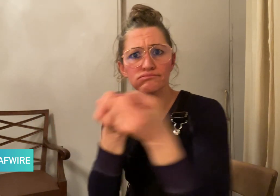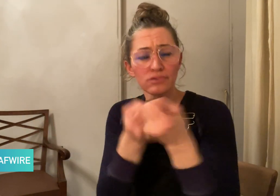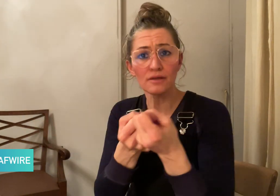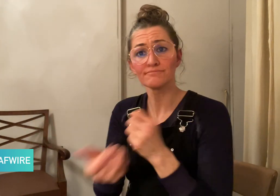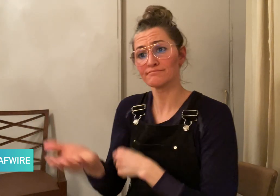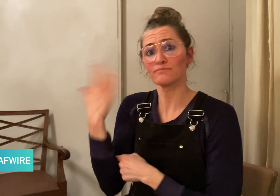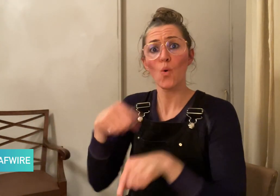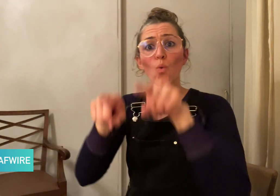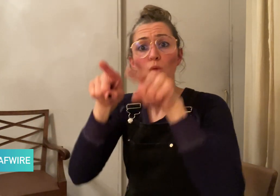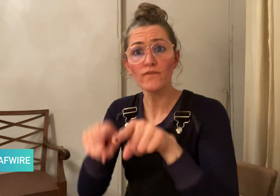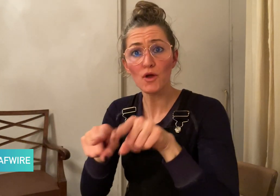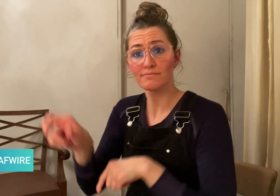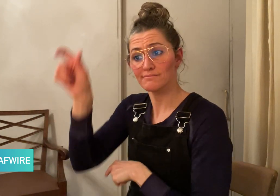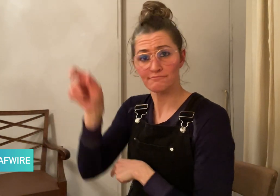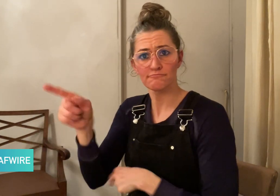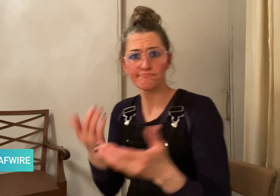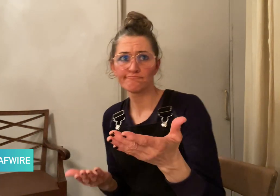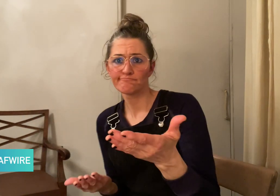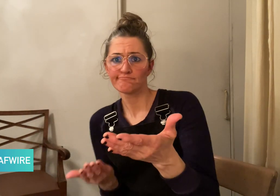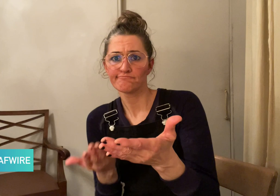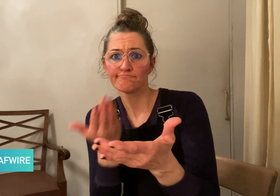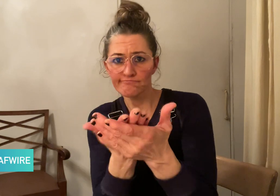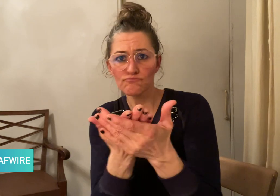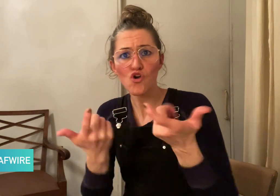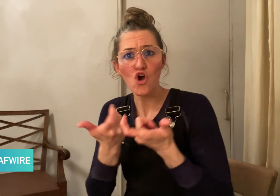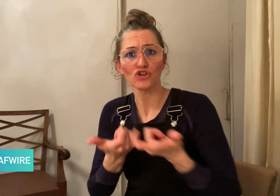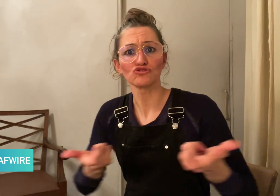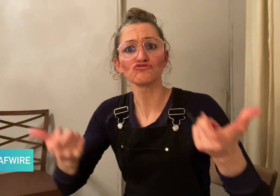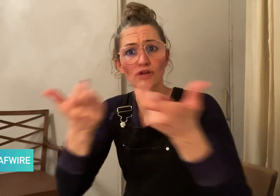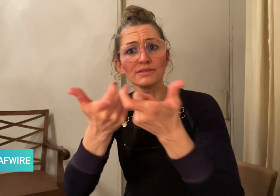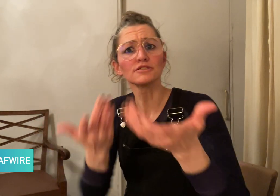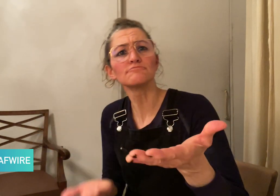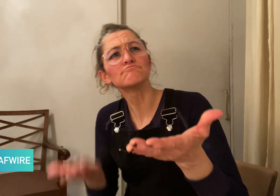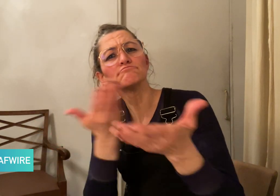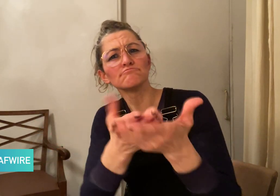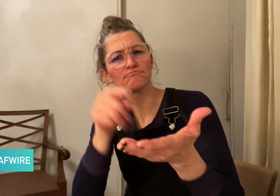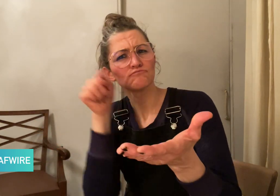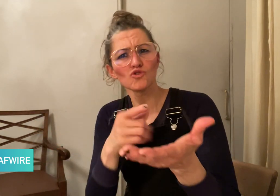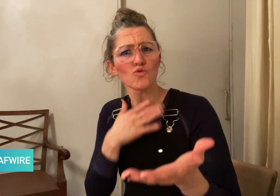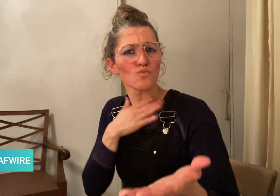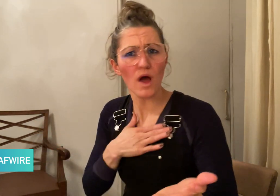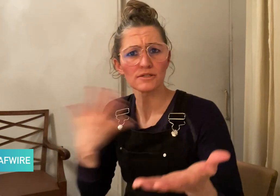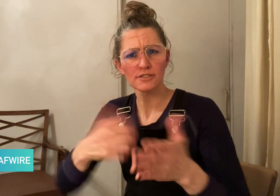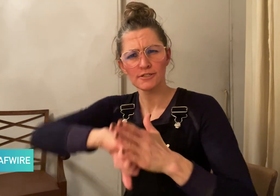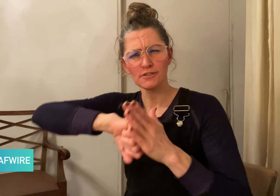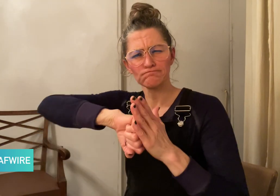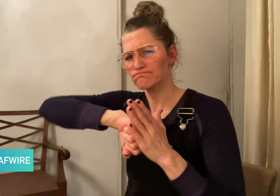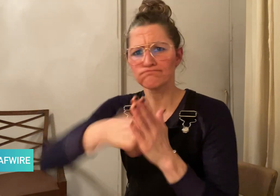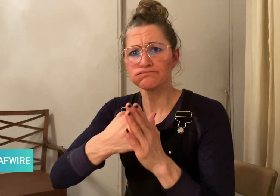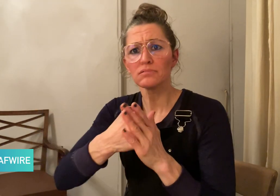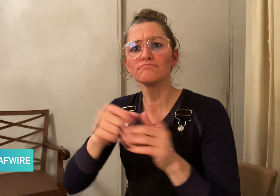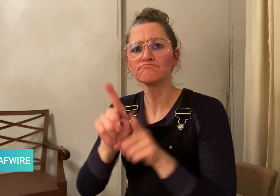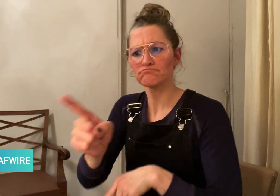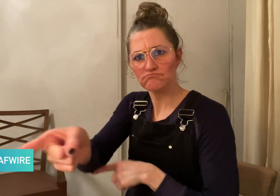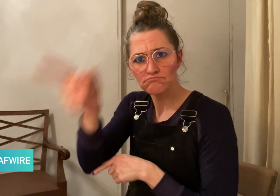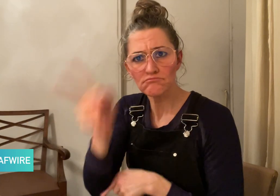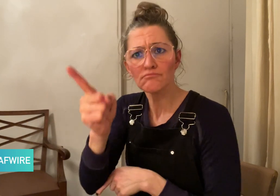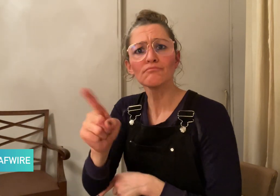In November, he introduced a bill in Congress that toughens